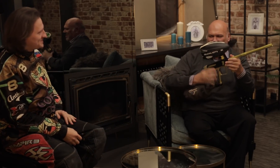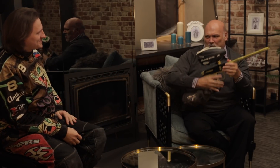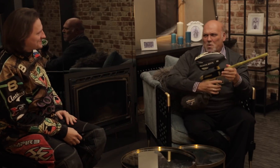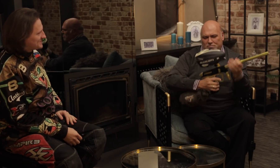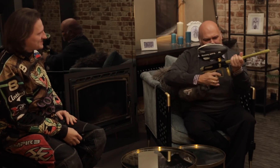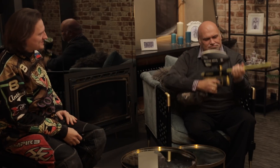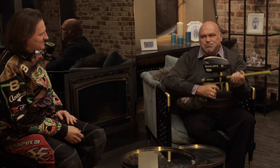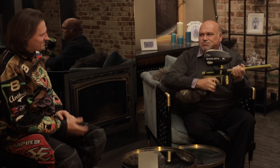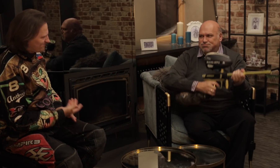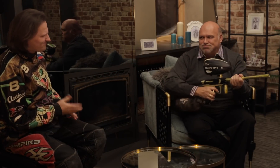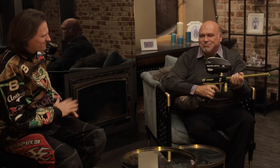That's heavy!